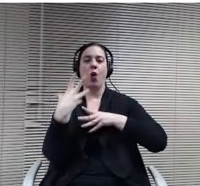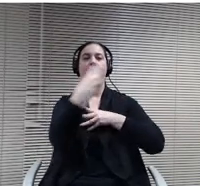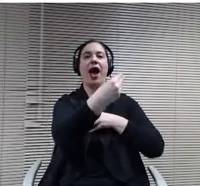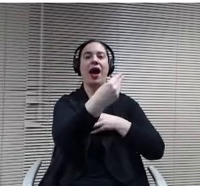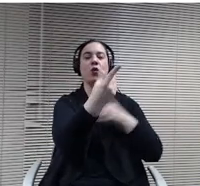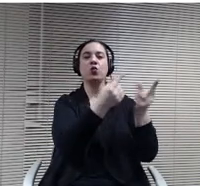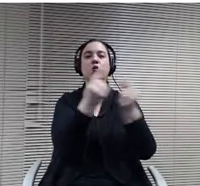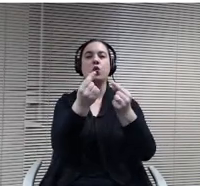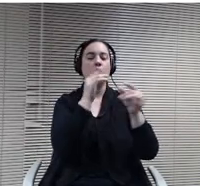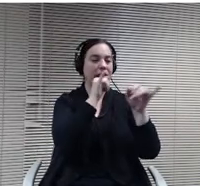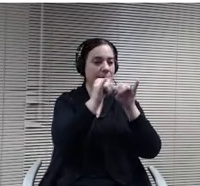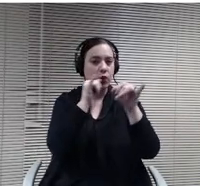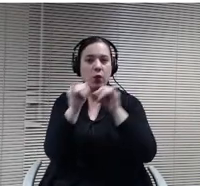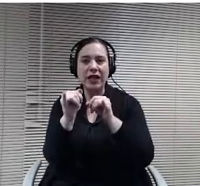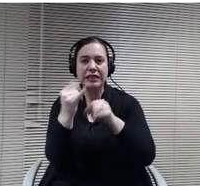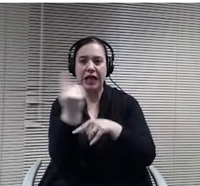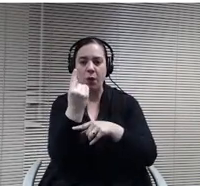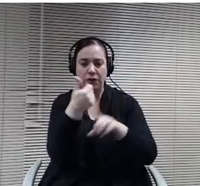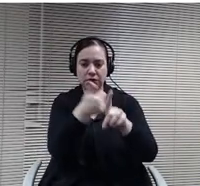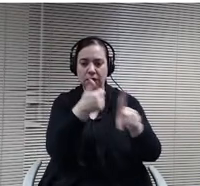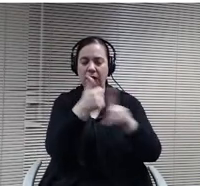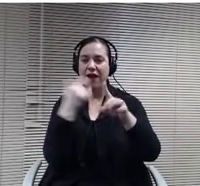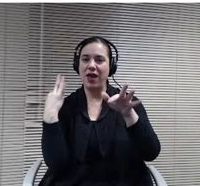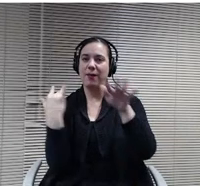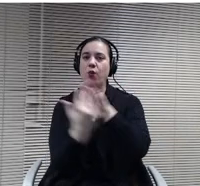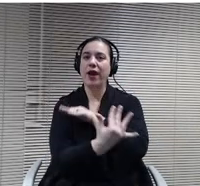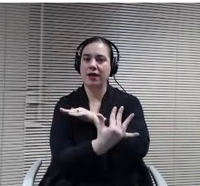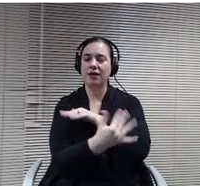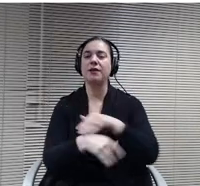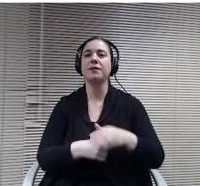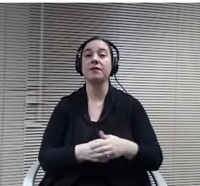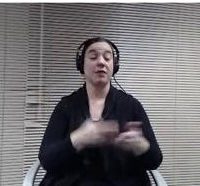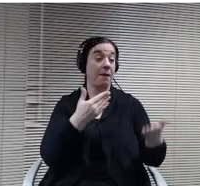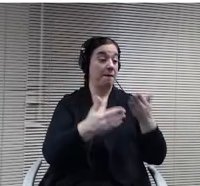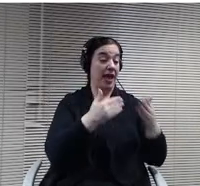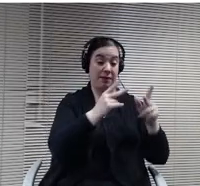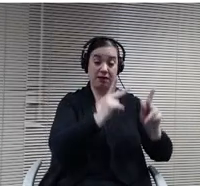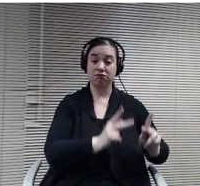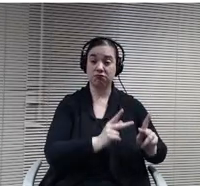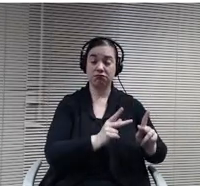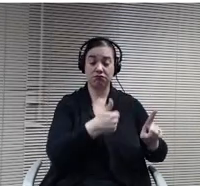immigrated to our country. So it might be a famous person that they actually instead of interviewing, they research or